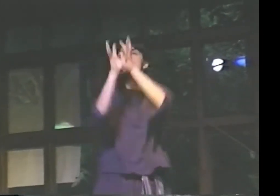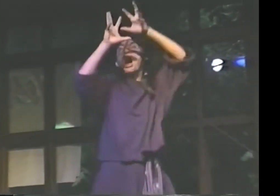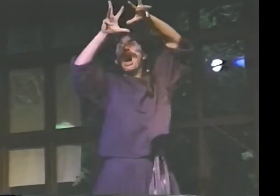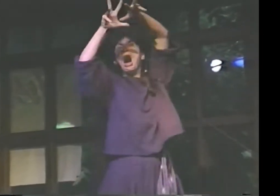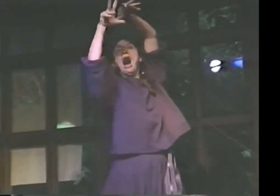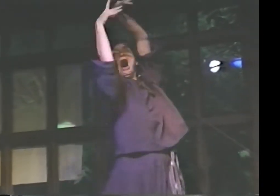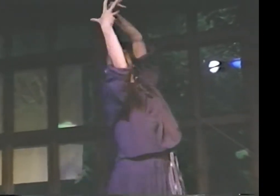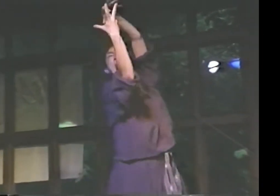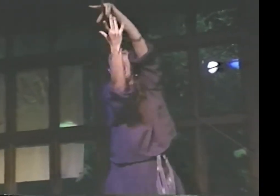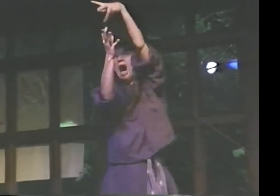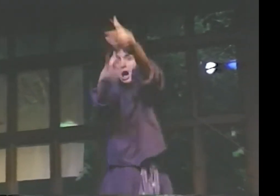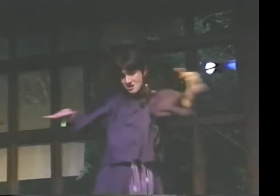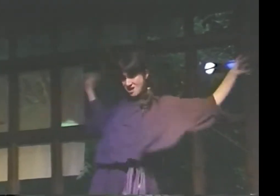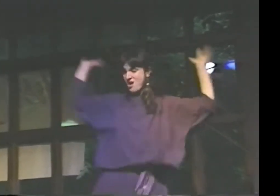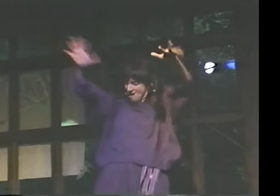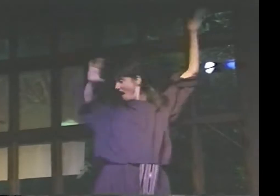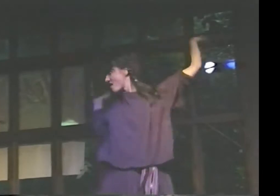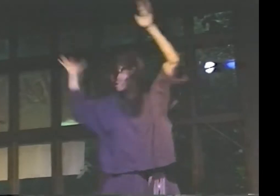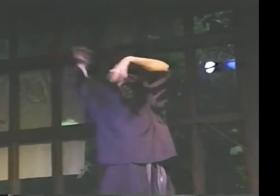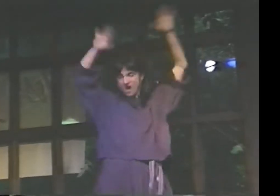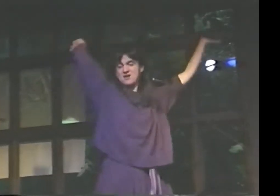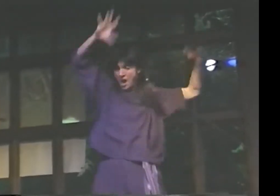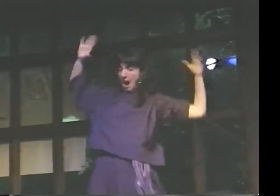TUMBLING, TUMBLING.